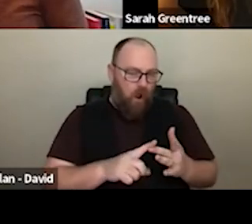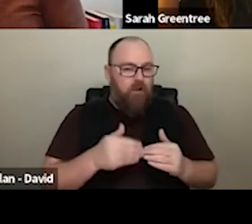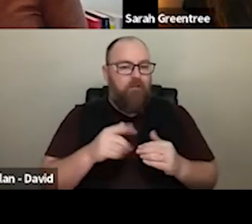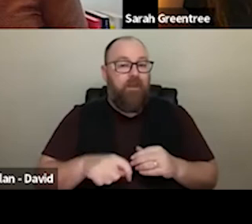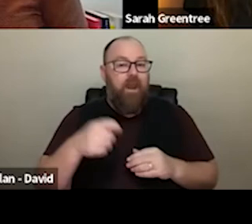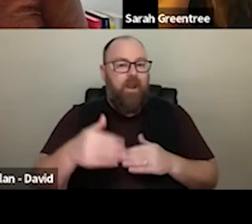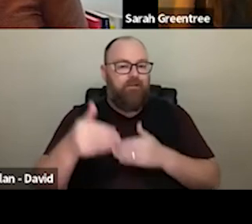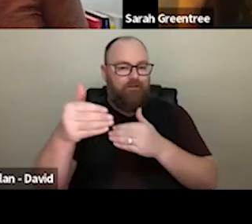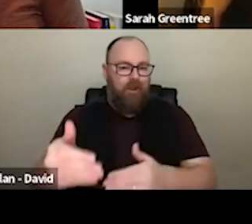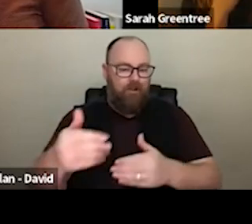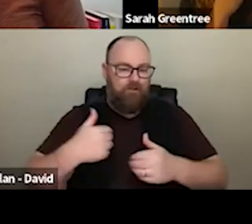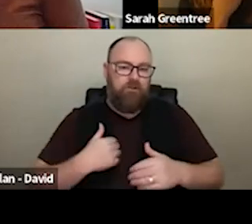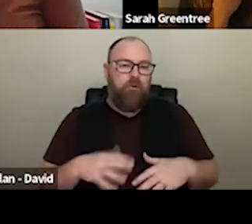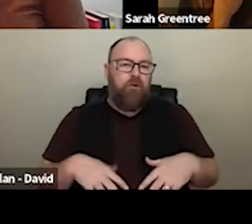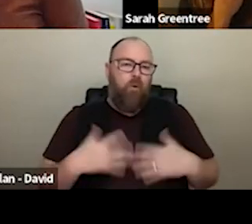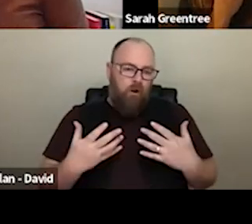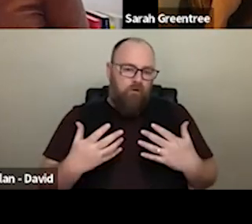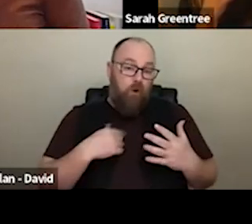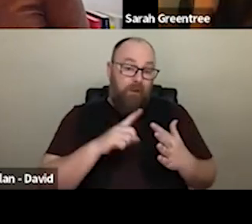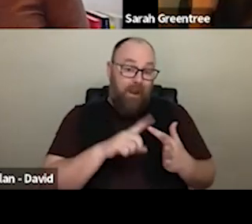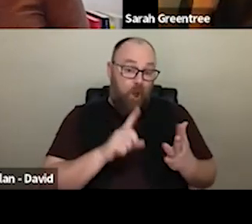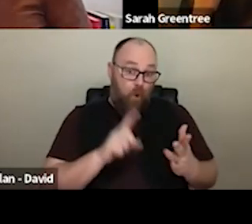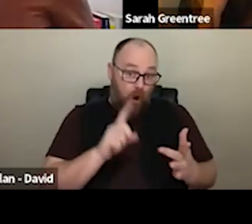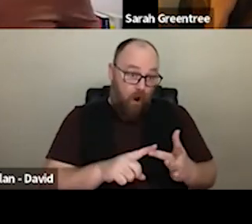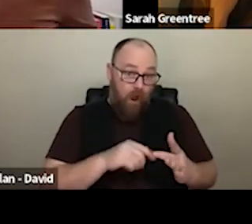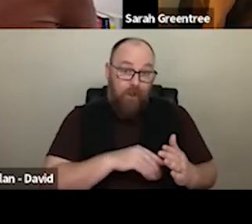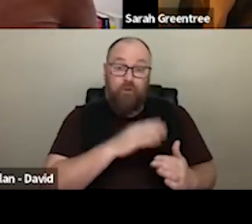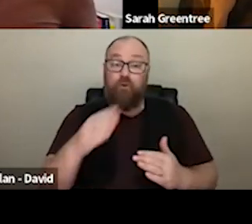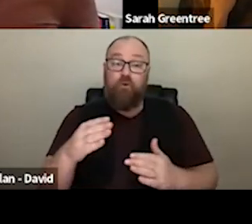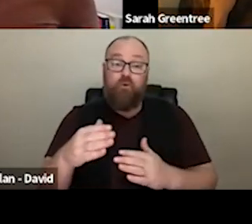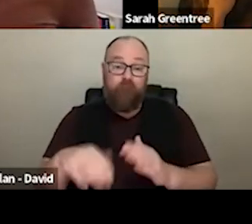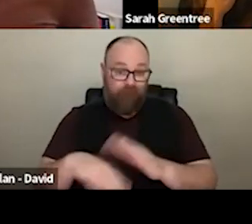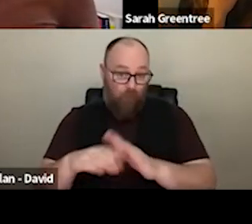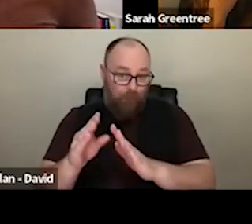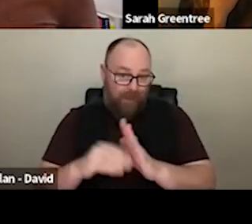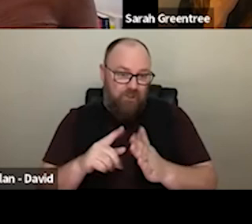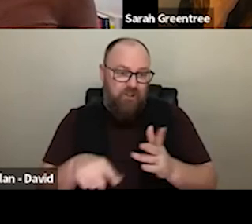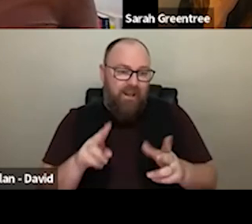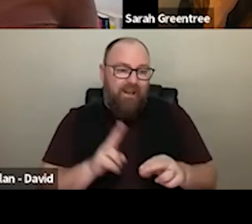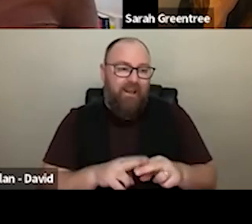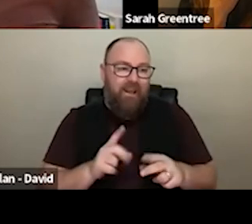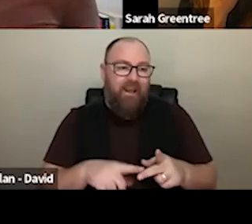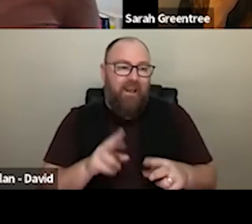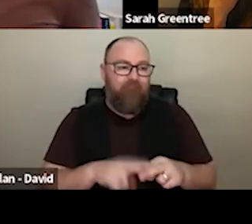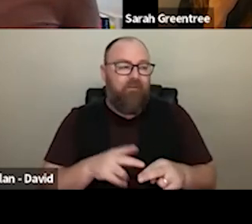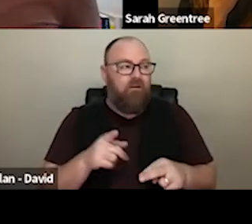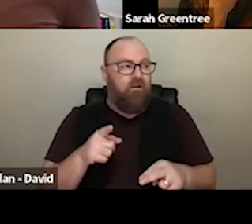want to put people through from a from the eoi stage the full application stage if we if you know, if there Really, is going to be a lower chance, of